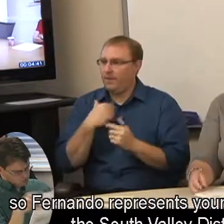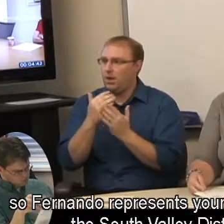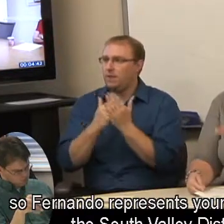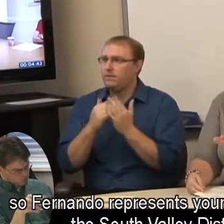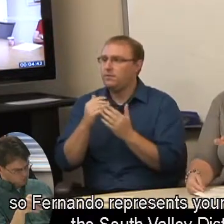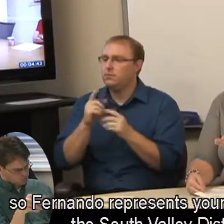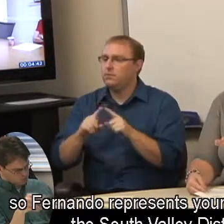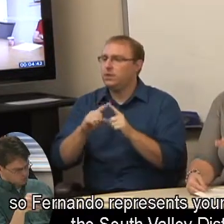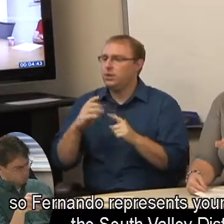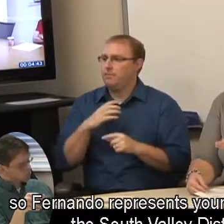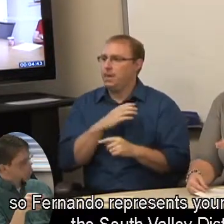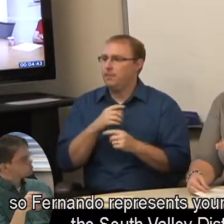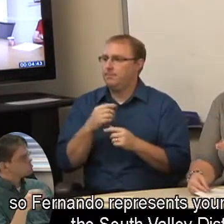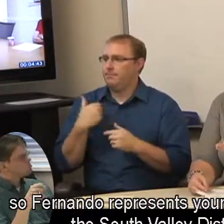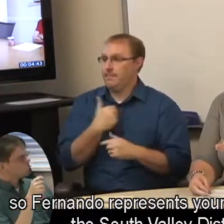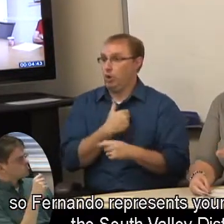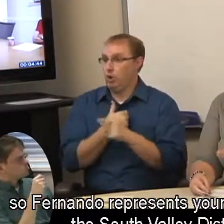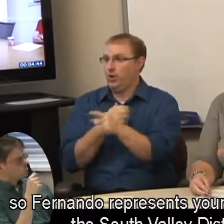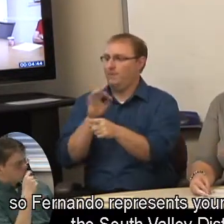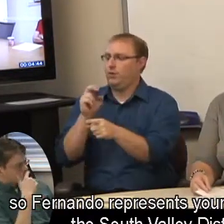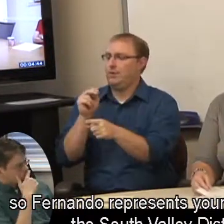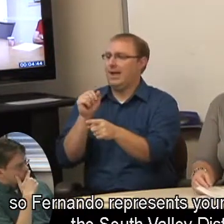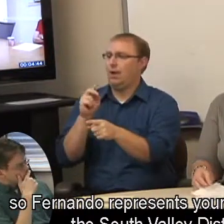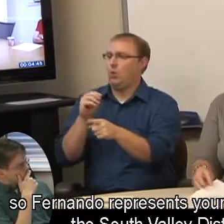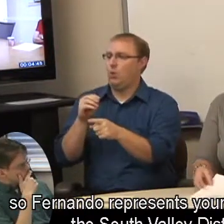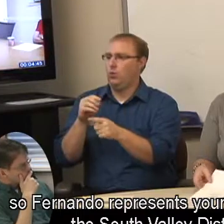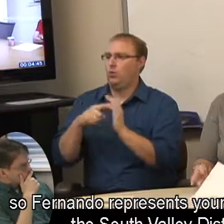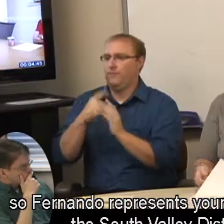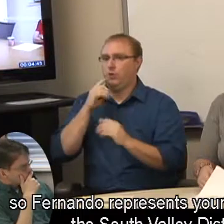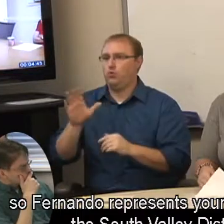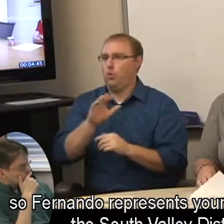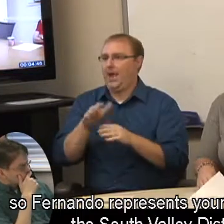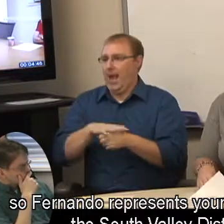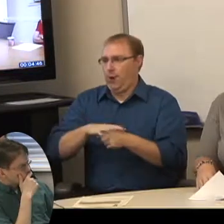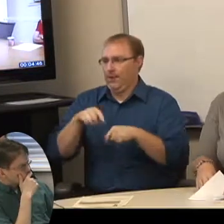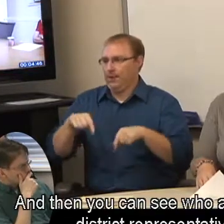so Fernando represents your area here in the South Valley District.